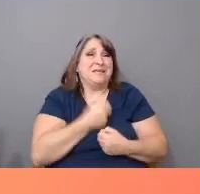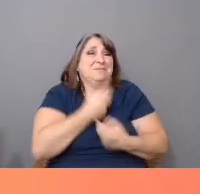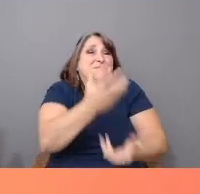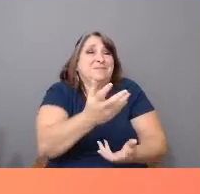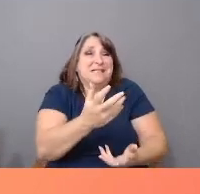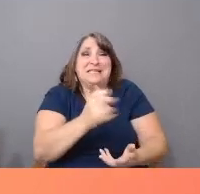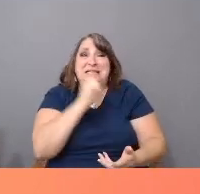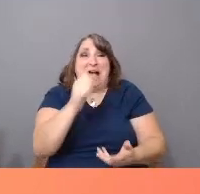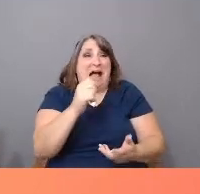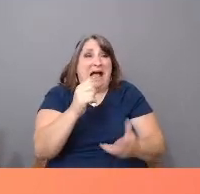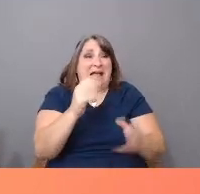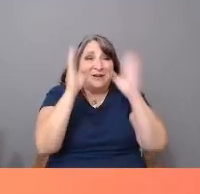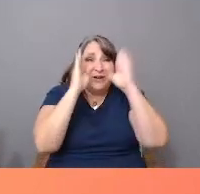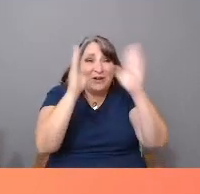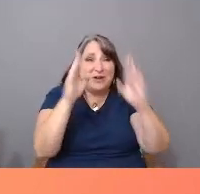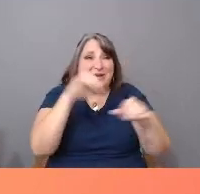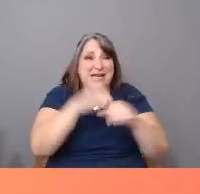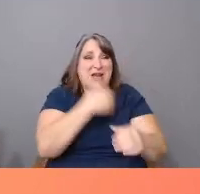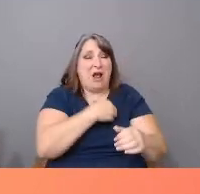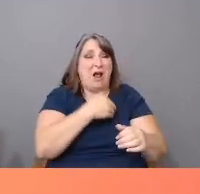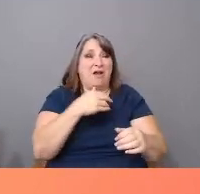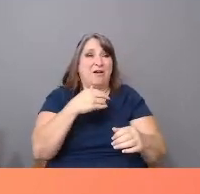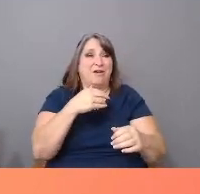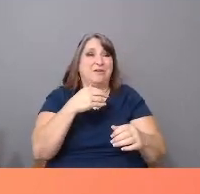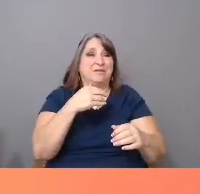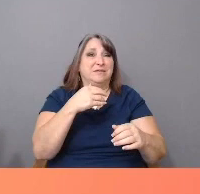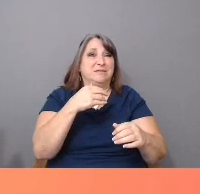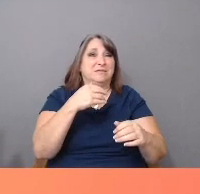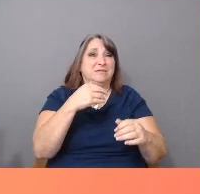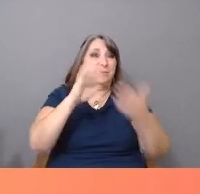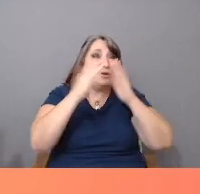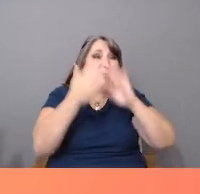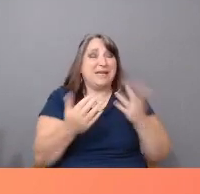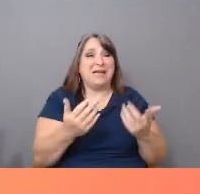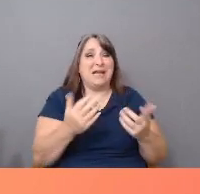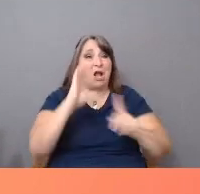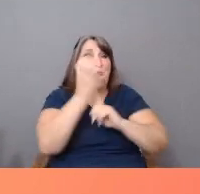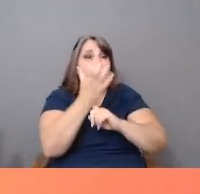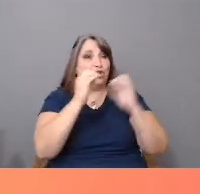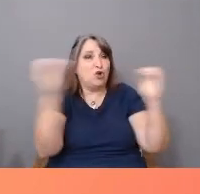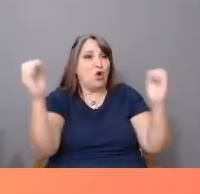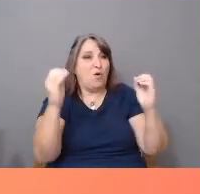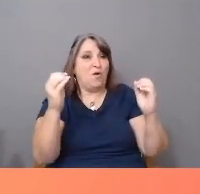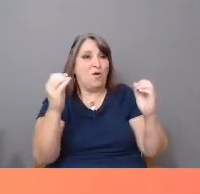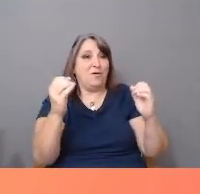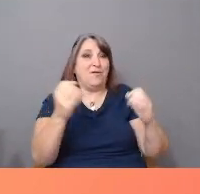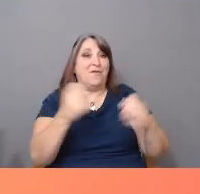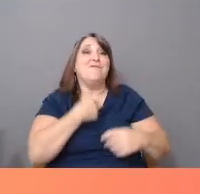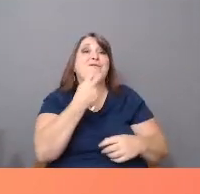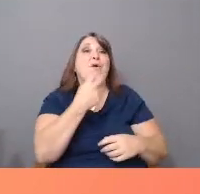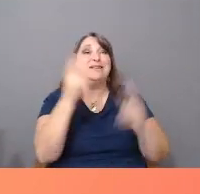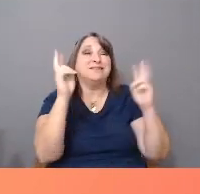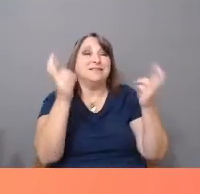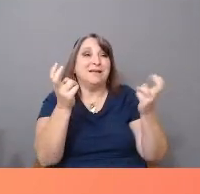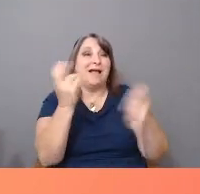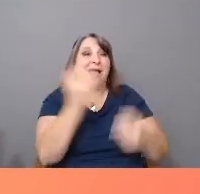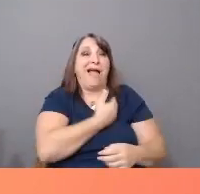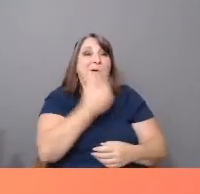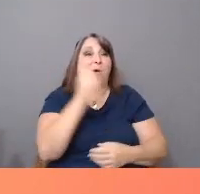without our people, our culture without our voice, our $1.7 trillion buying power without our power.